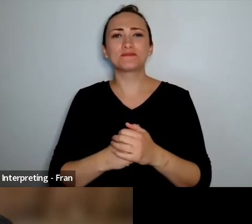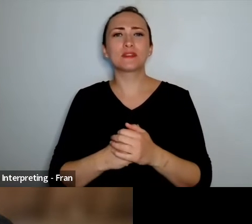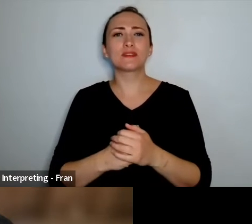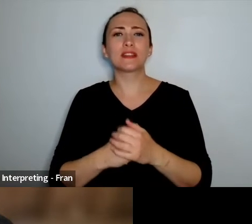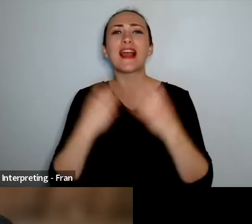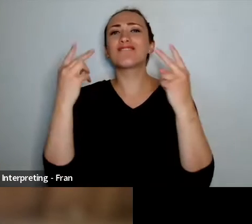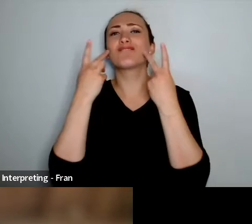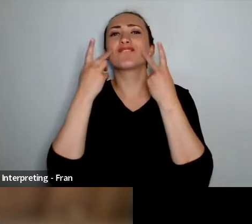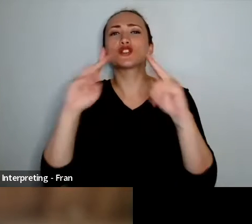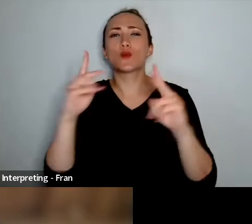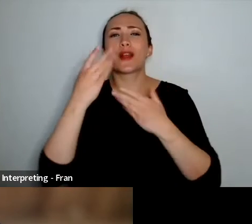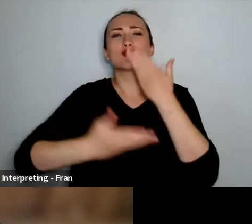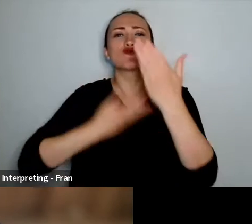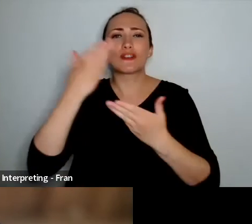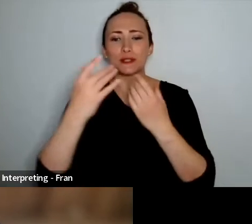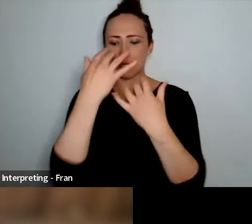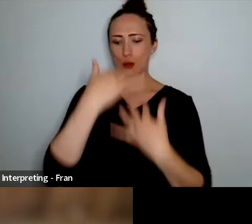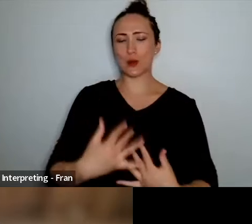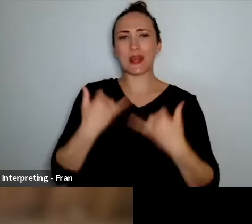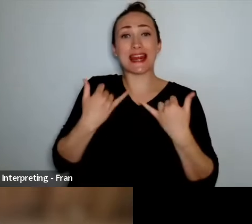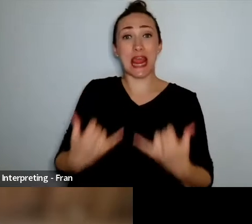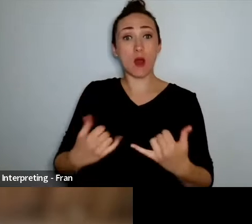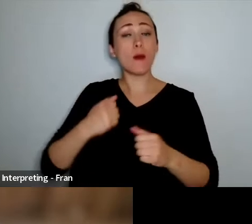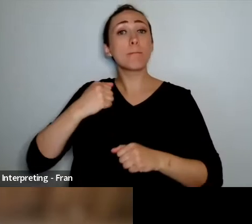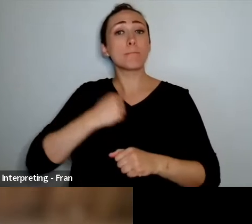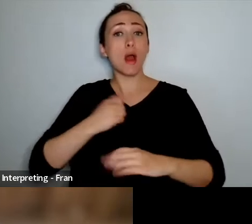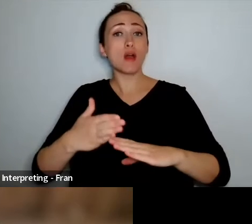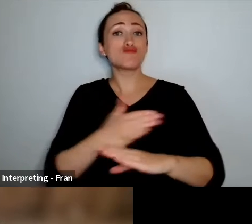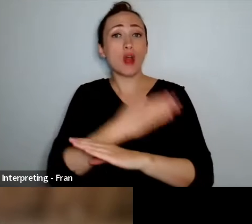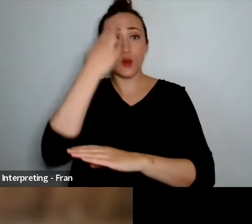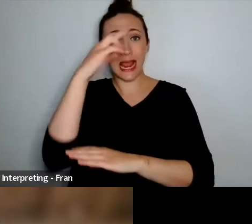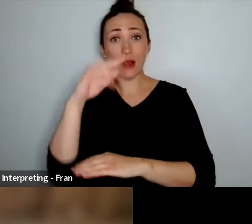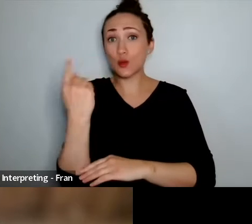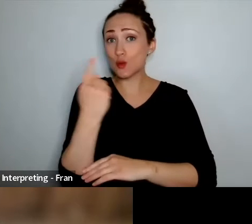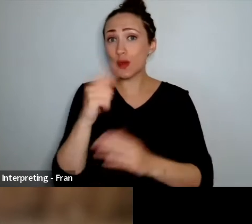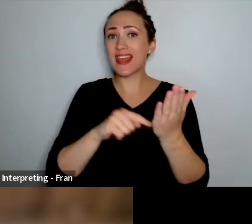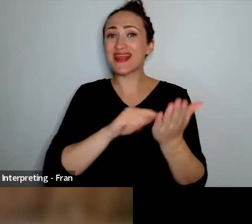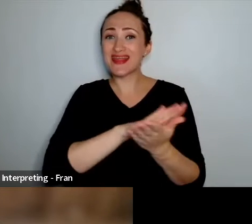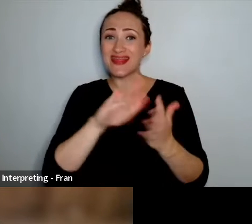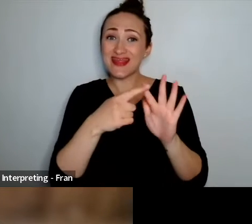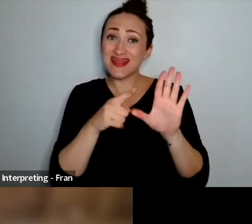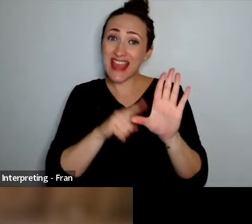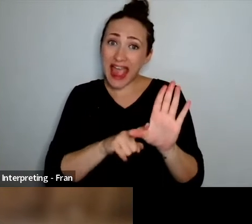big black headphones, I'm a Pākehā person, black T-shirt and there's a Touch Compass logo to my